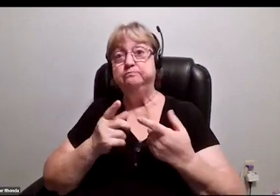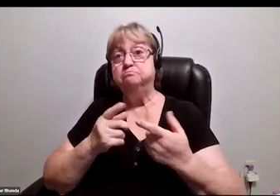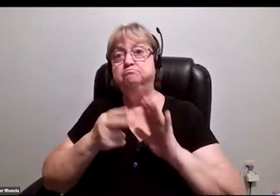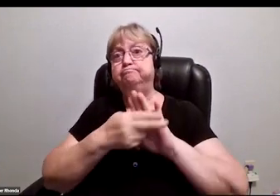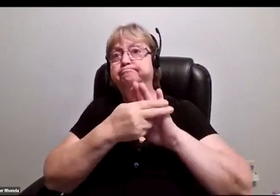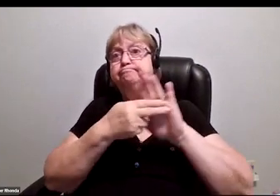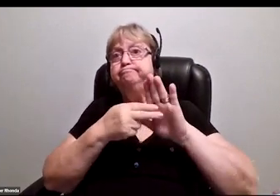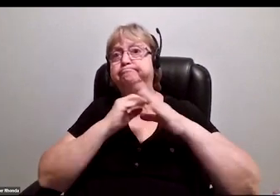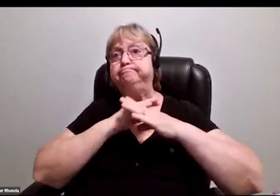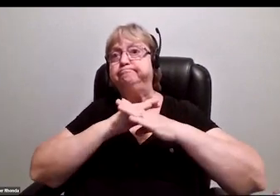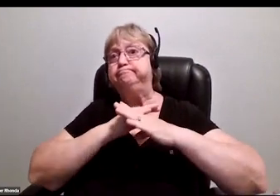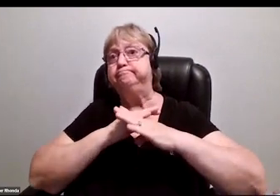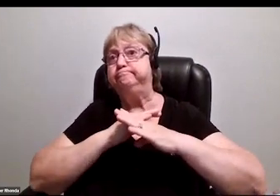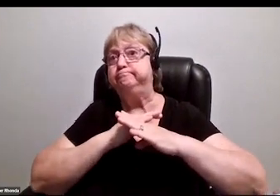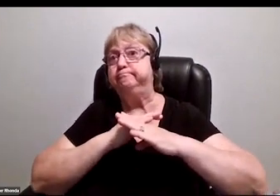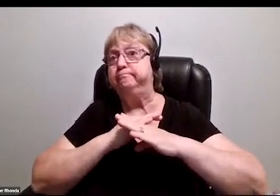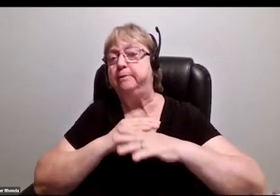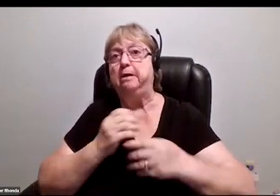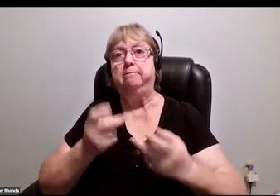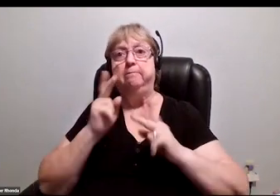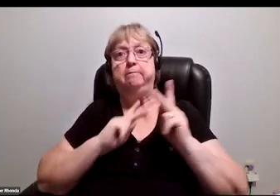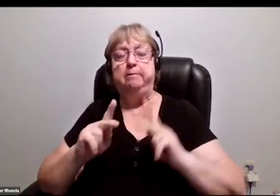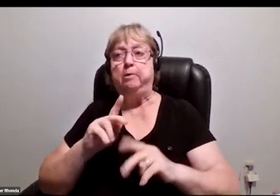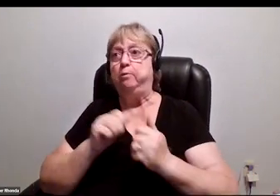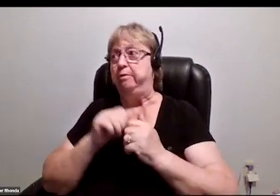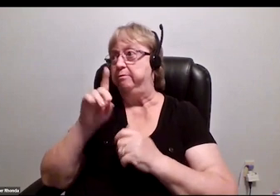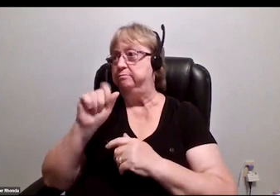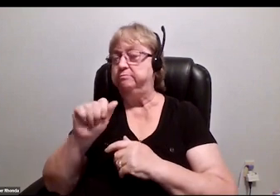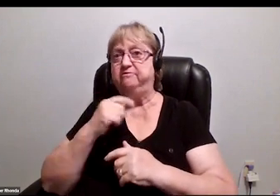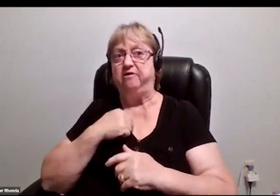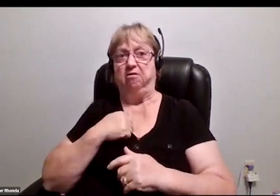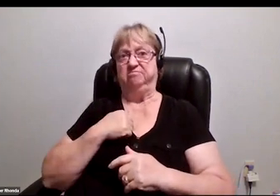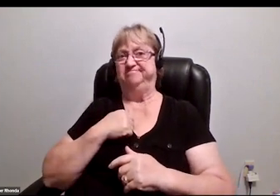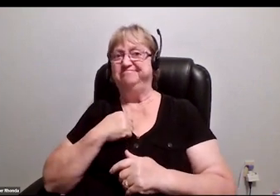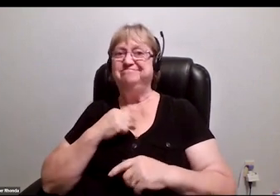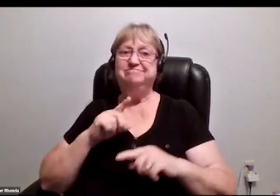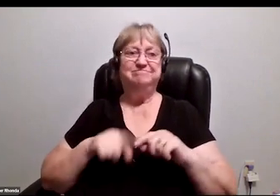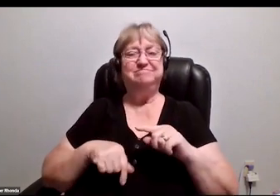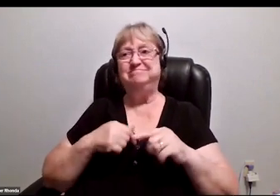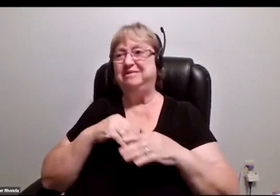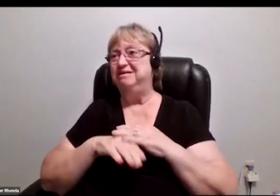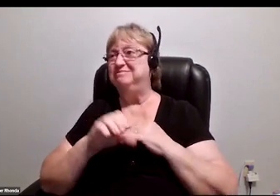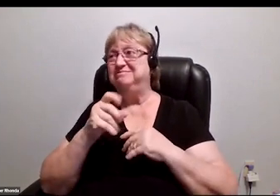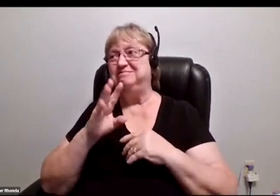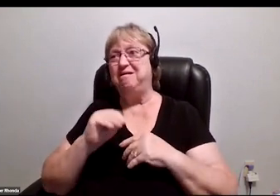with disabilities believing they can't even get into STEM in the first place because there aren't a lot of role models that are open